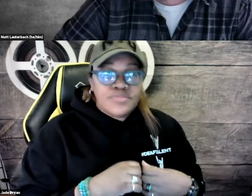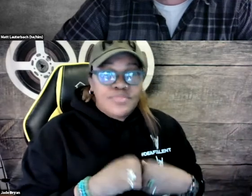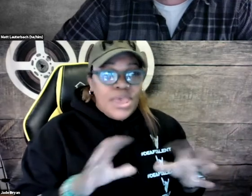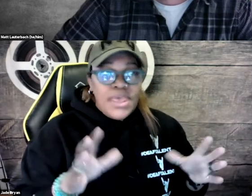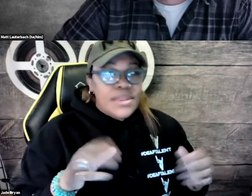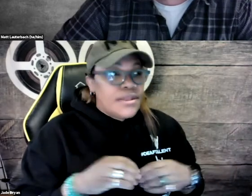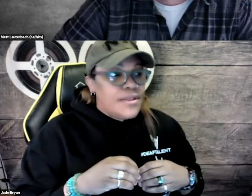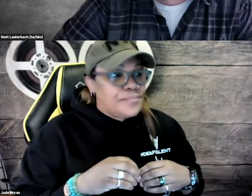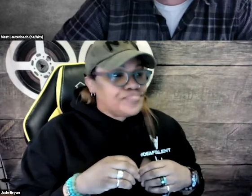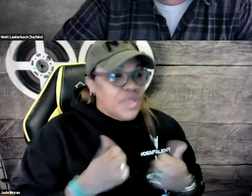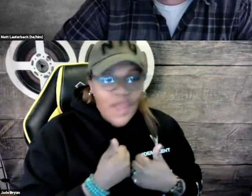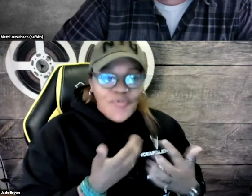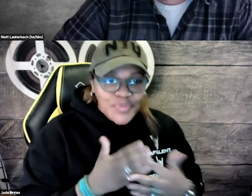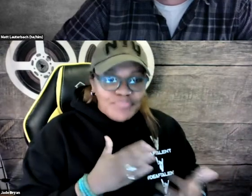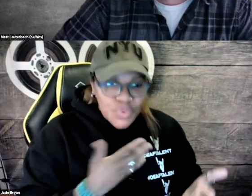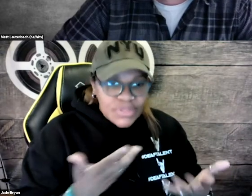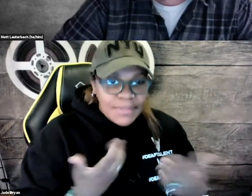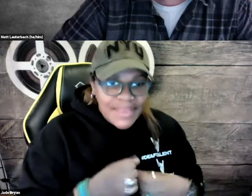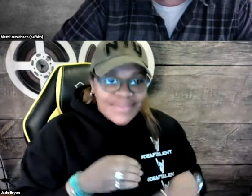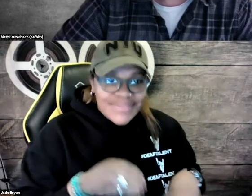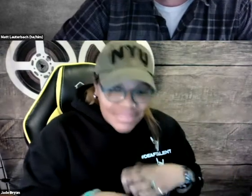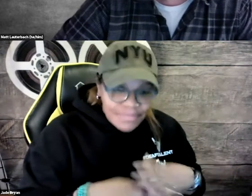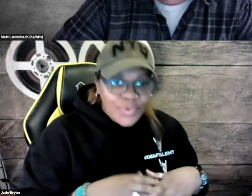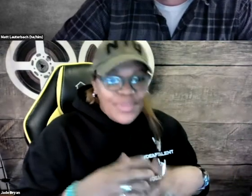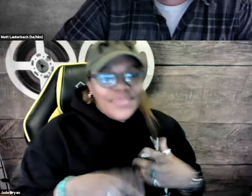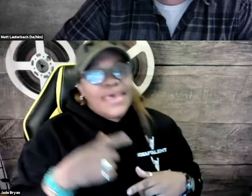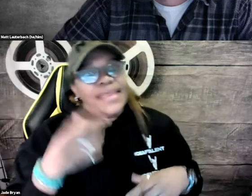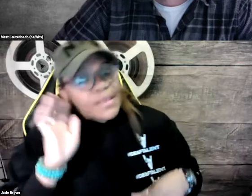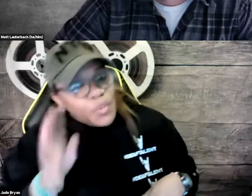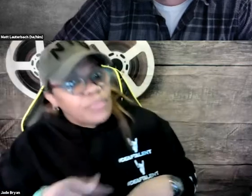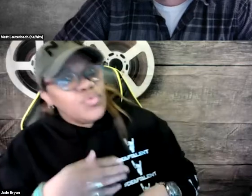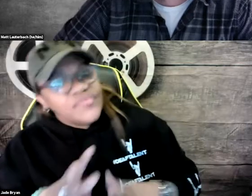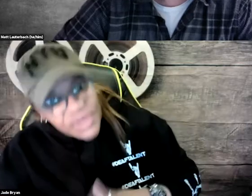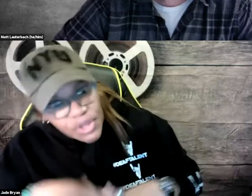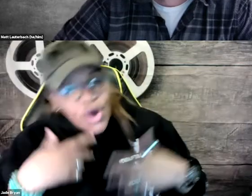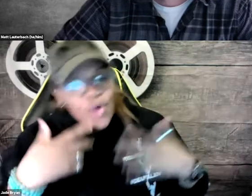Spread love through the music by making it accessible. And then, what with the music video-